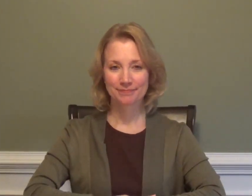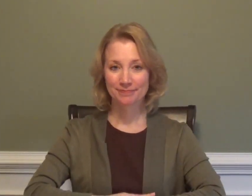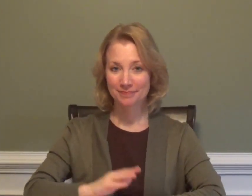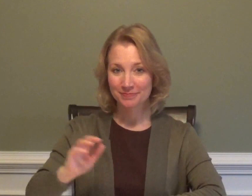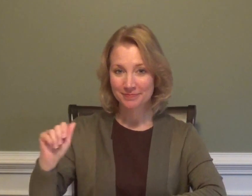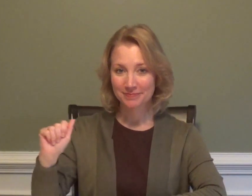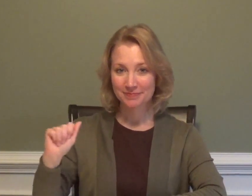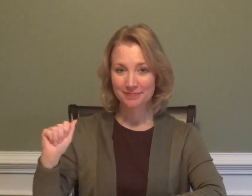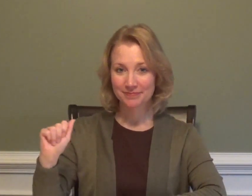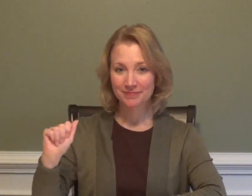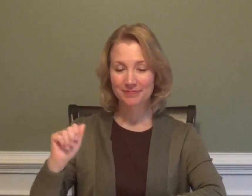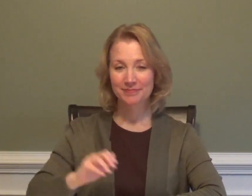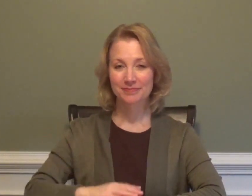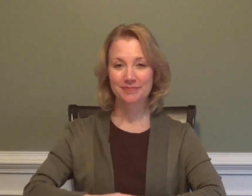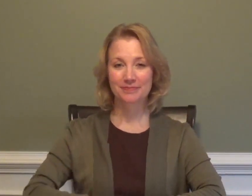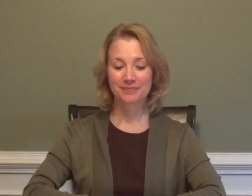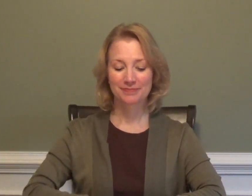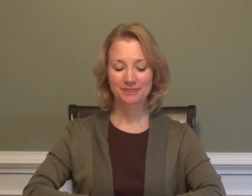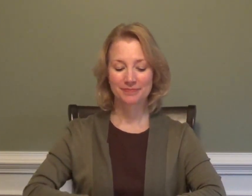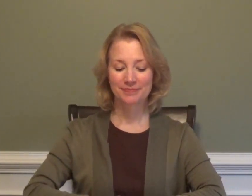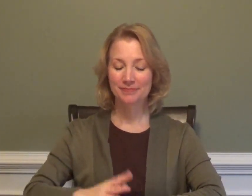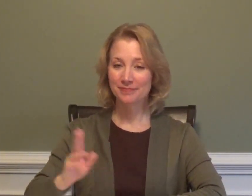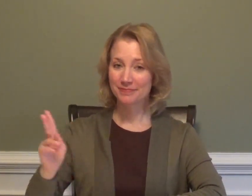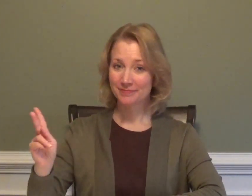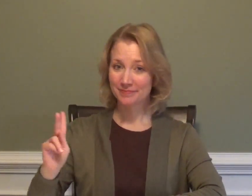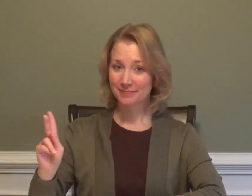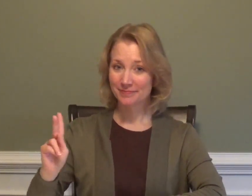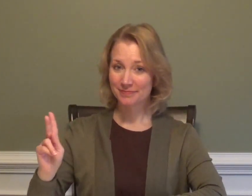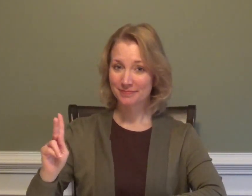ACE KING